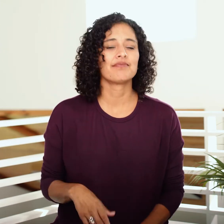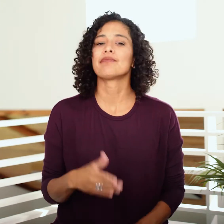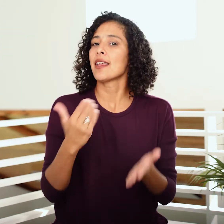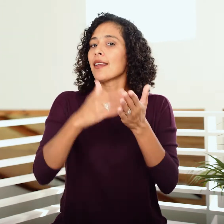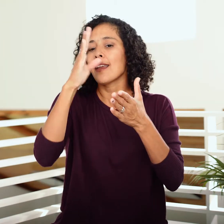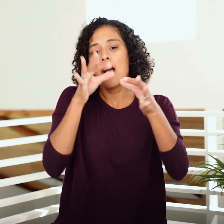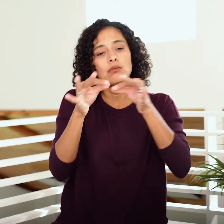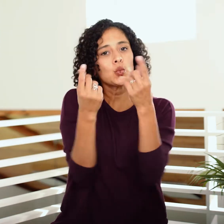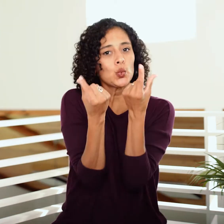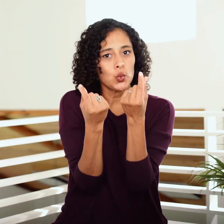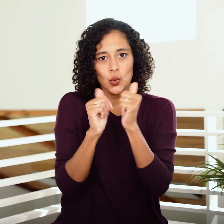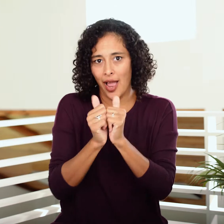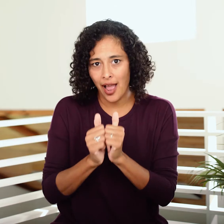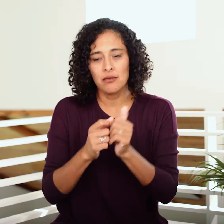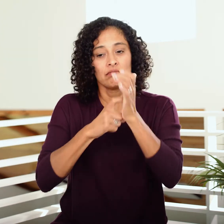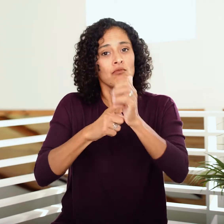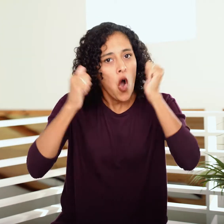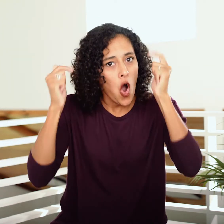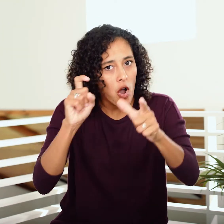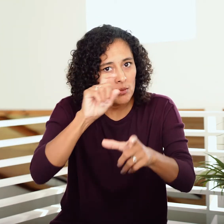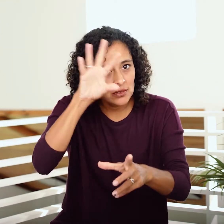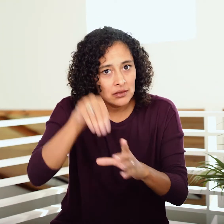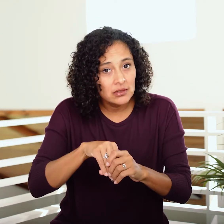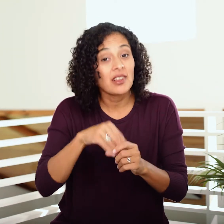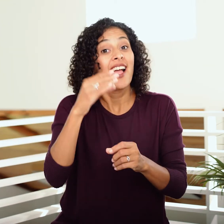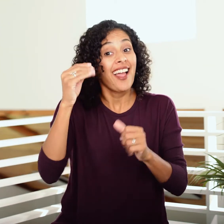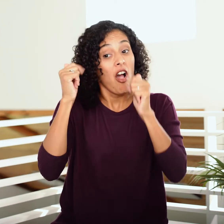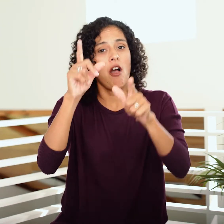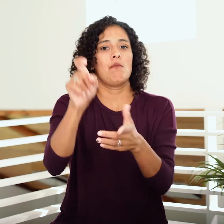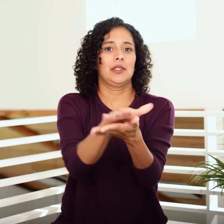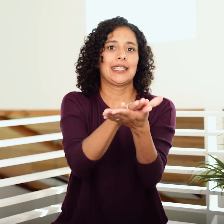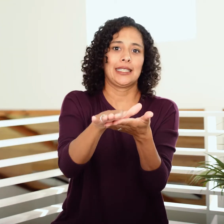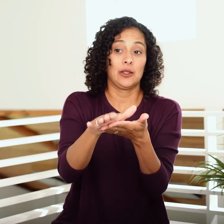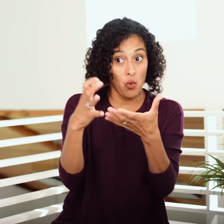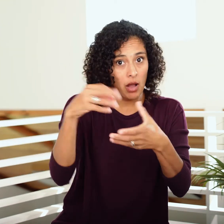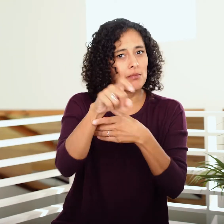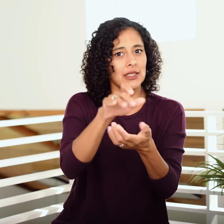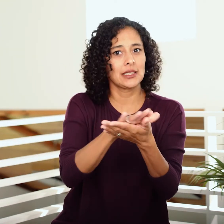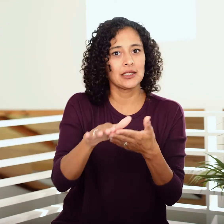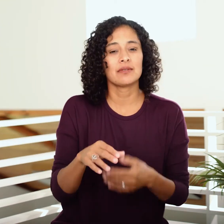God gives instructions about it, requiring everyone to participate, but also requiring everyone to be clean in order to participate.